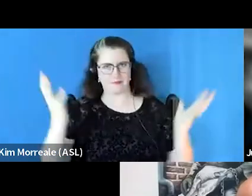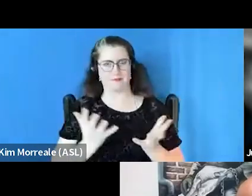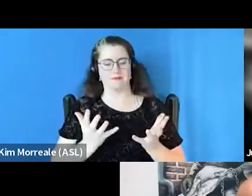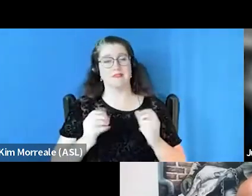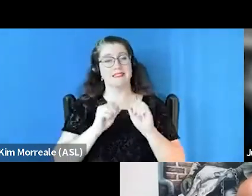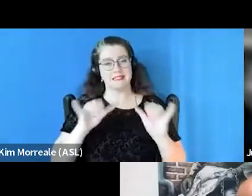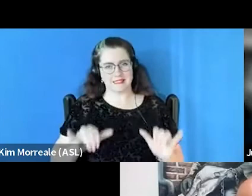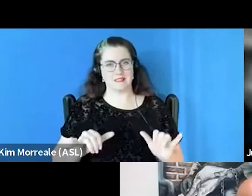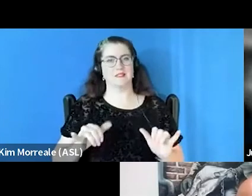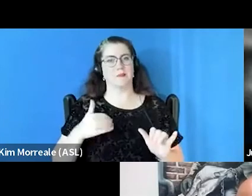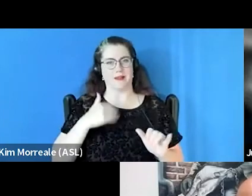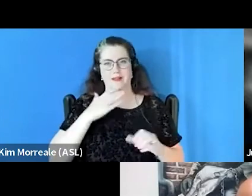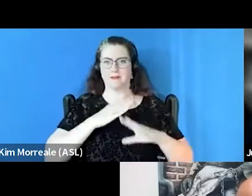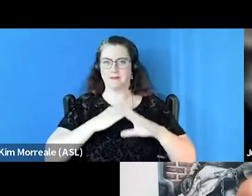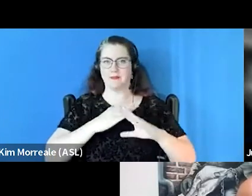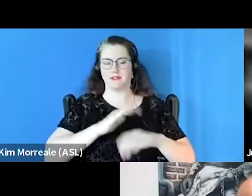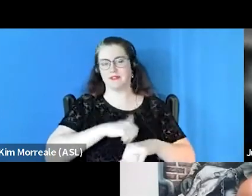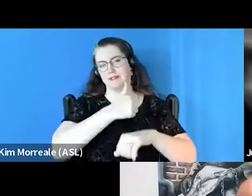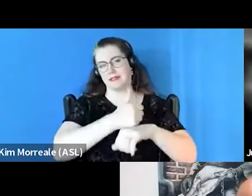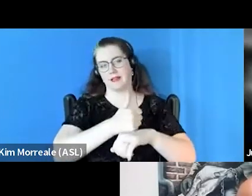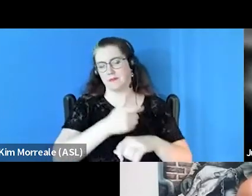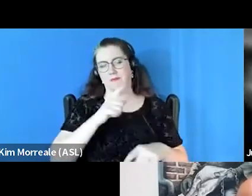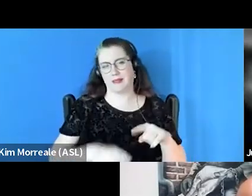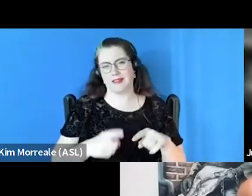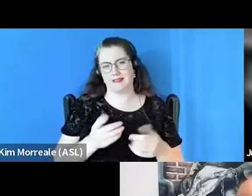of people getting the appropriate care in a home.